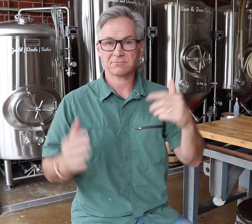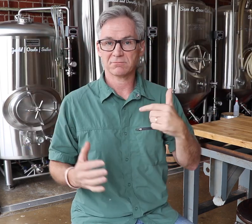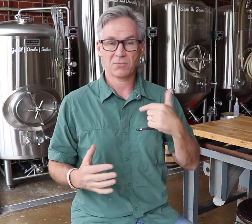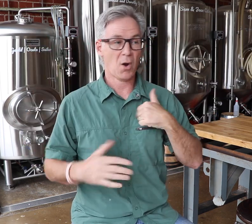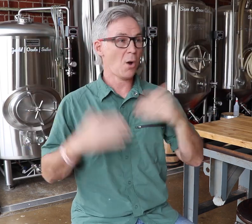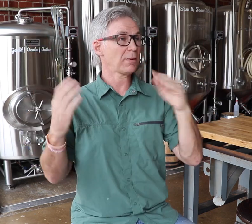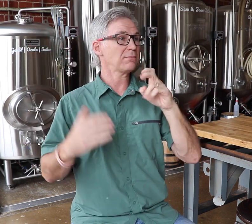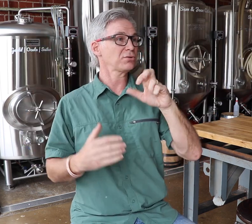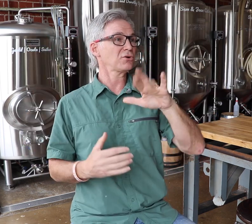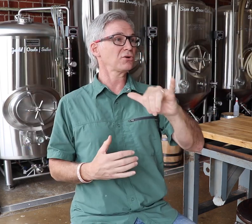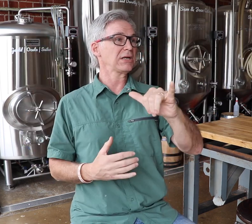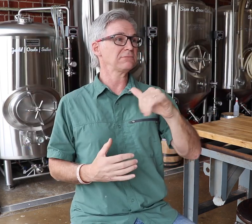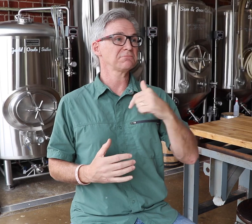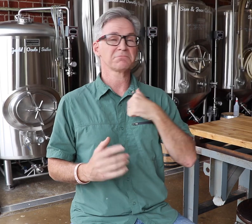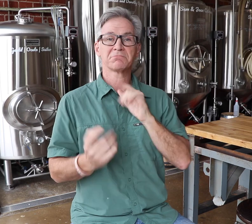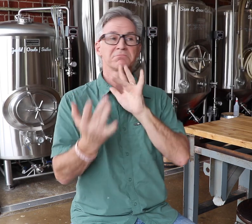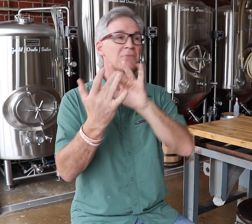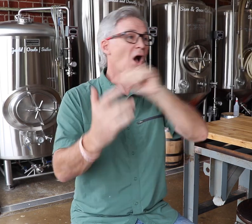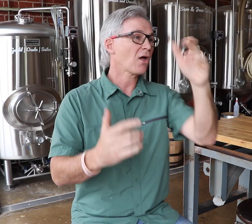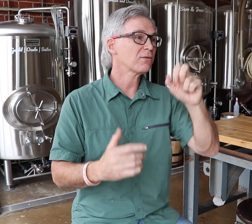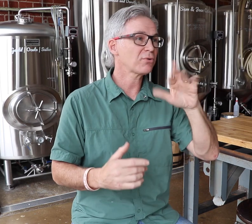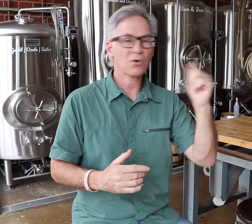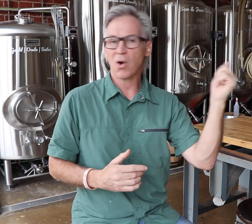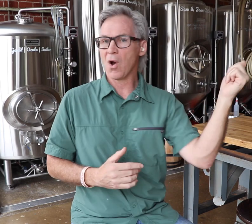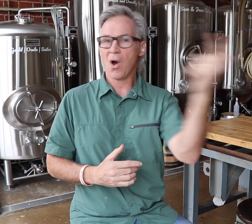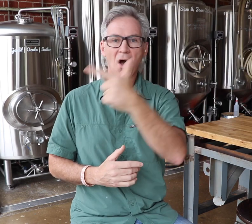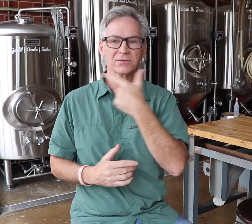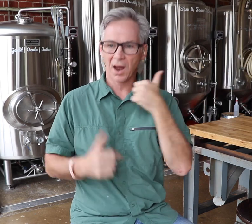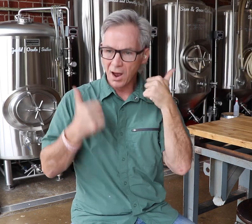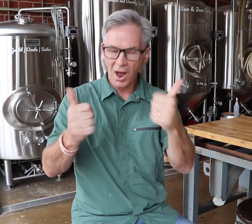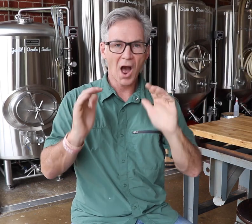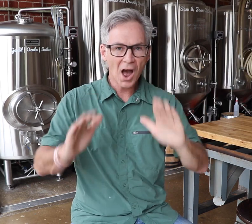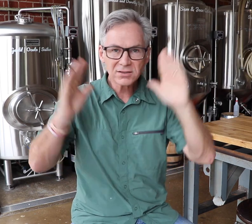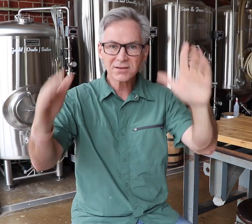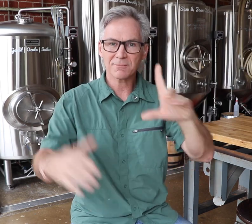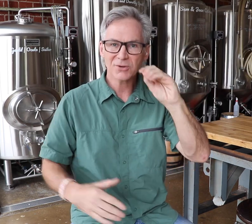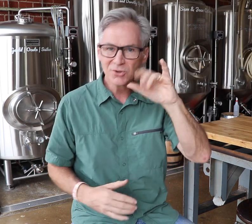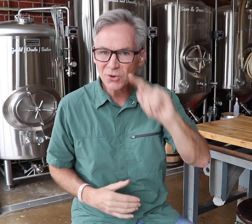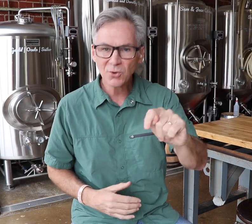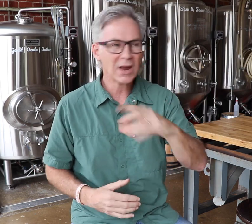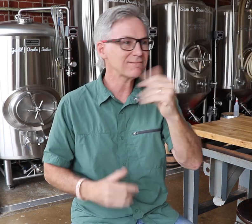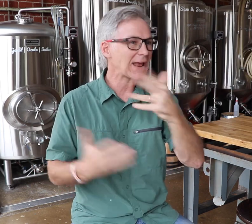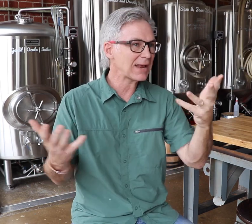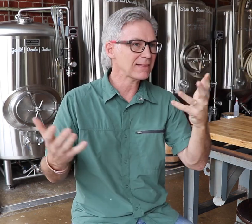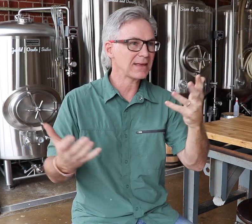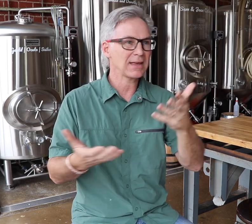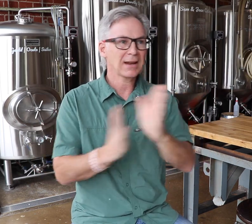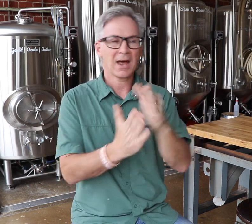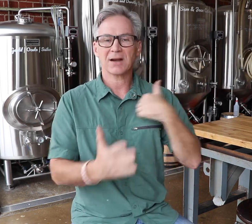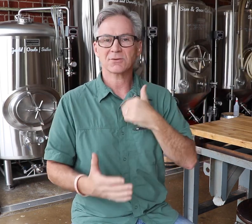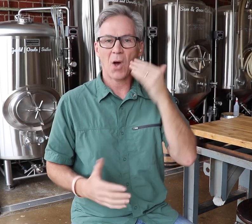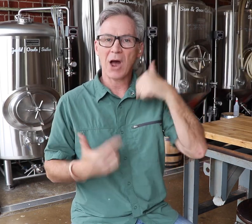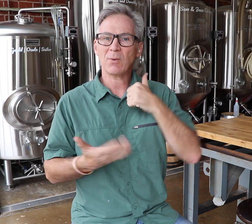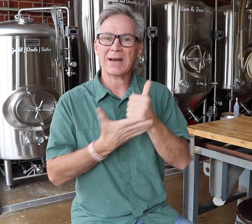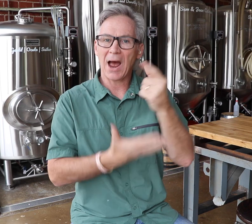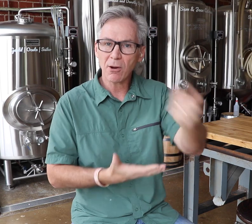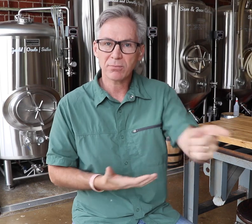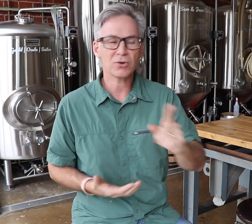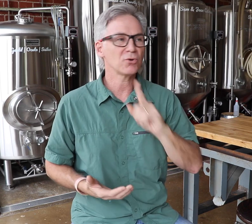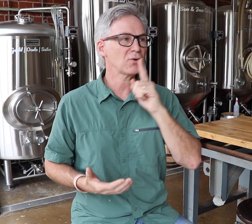When we opened the brewery, I reached out to other local breweries who told us to do it and if we needed anything, we could let them know.